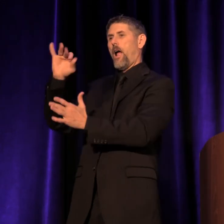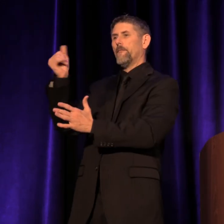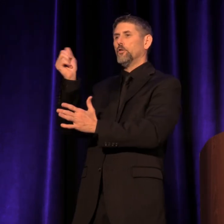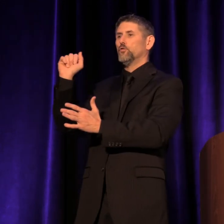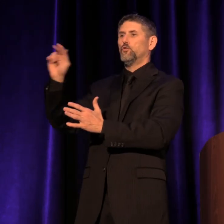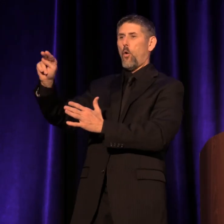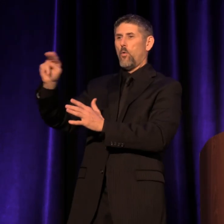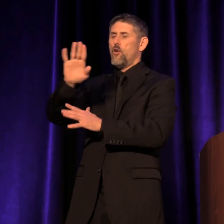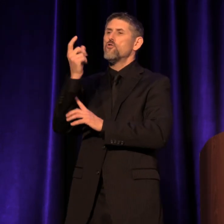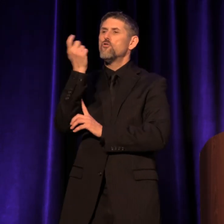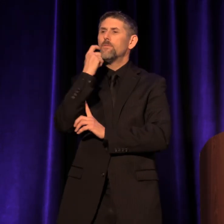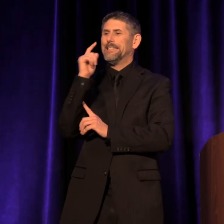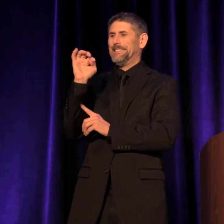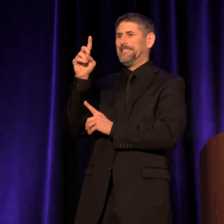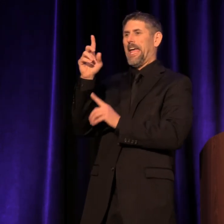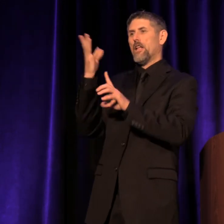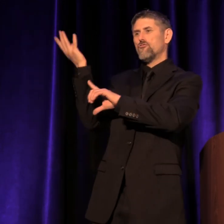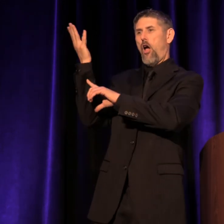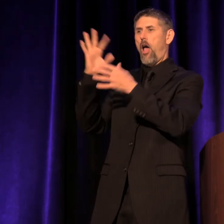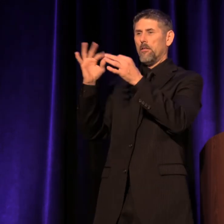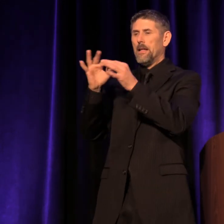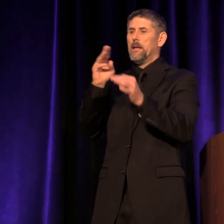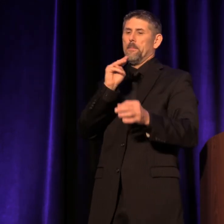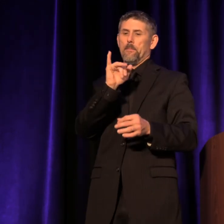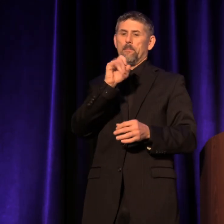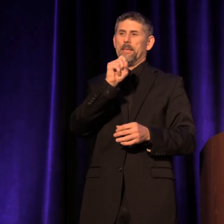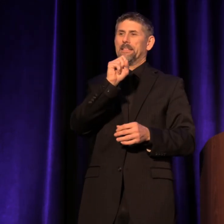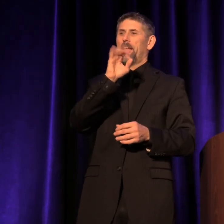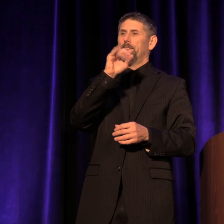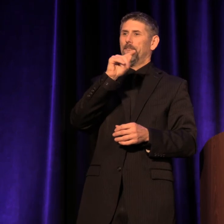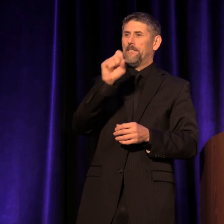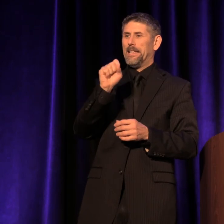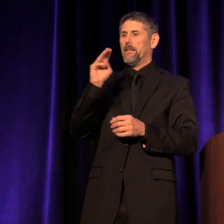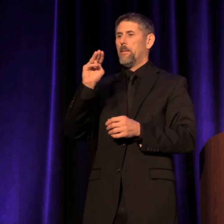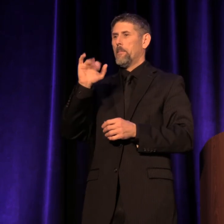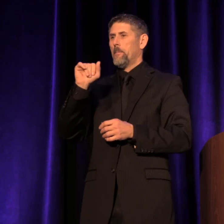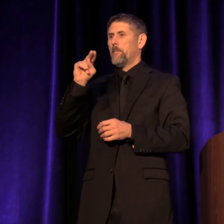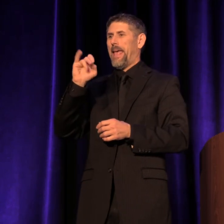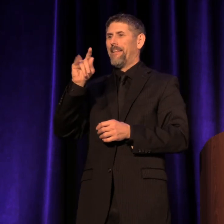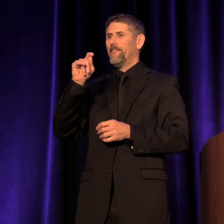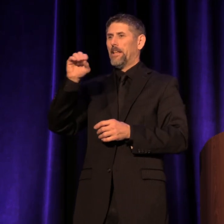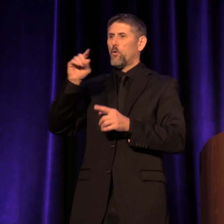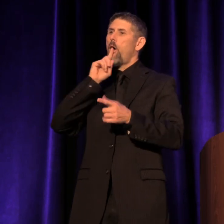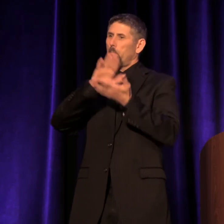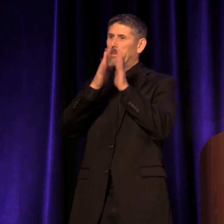Her recent TED talk: The Misfit's Manifesto is also being turned into a book.